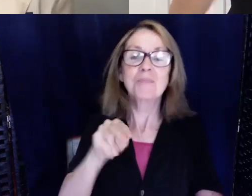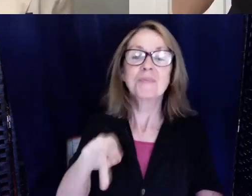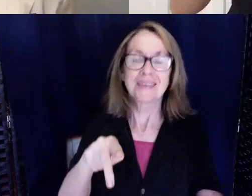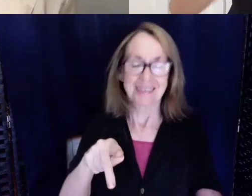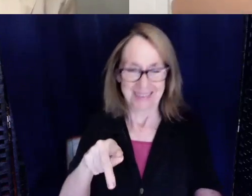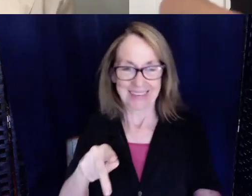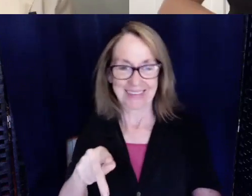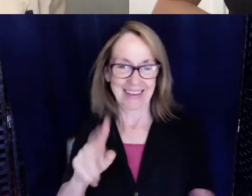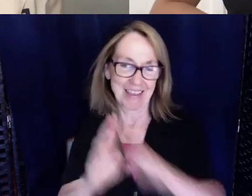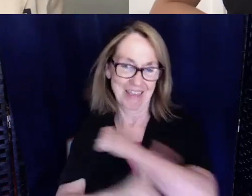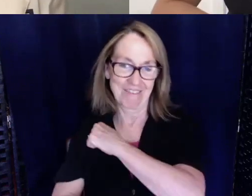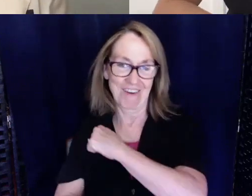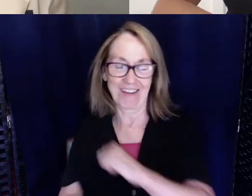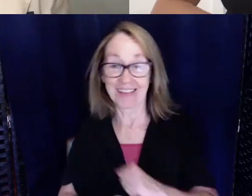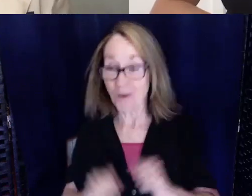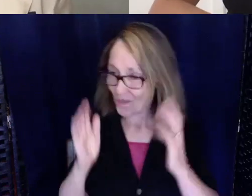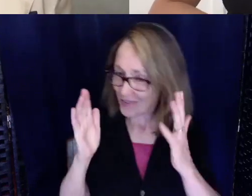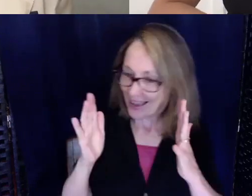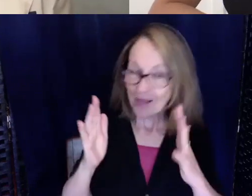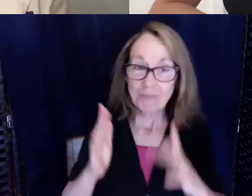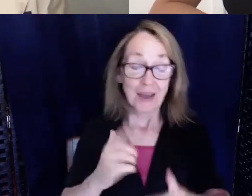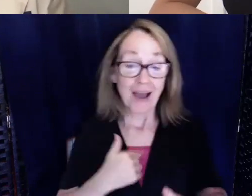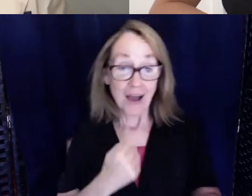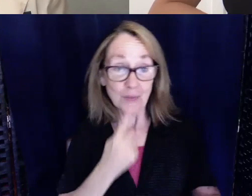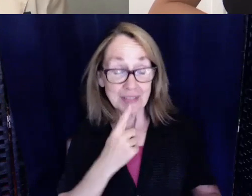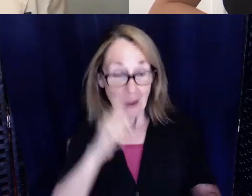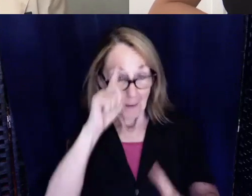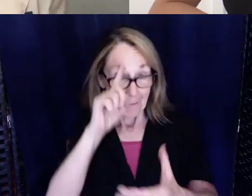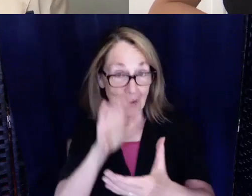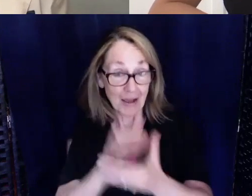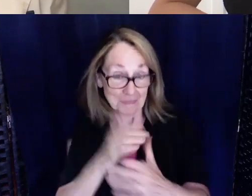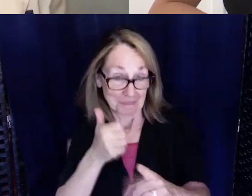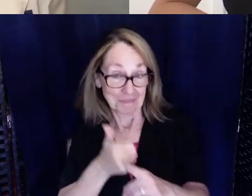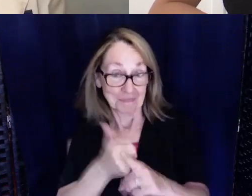Yeah, yes, as I was saying, my husband is also an RN and he's